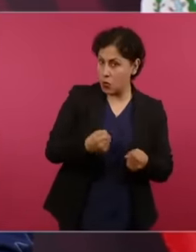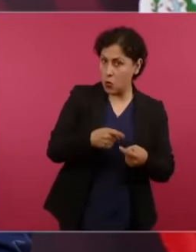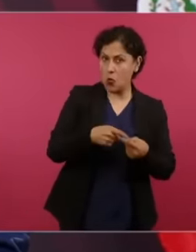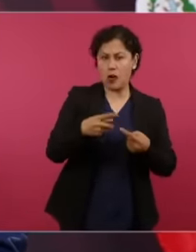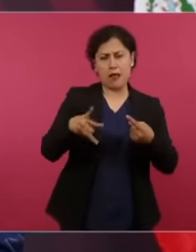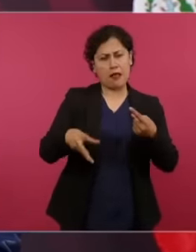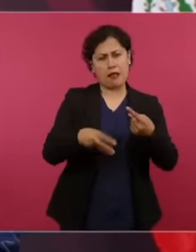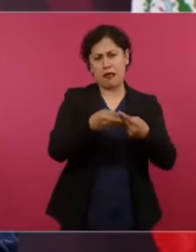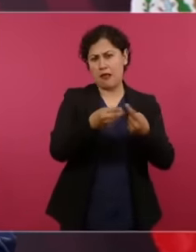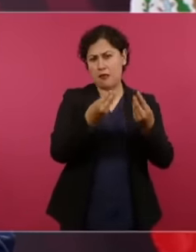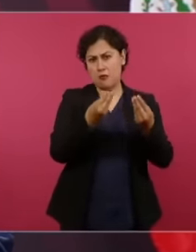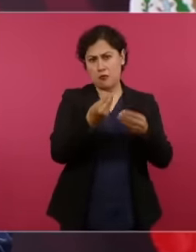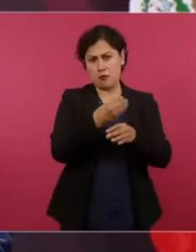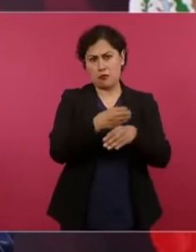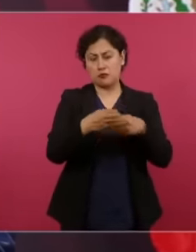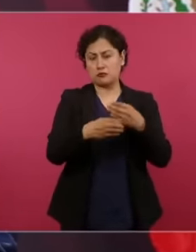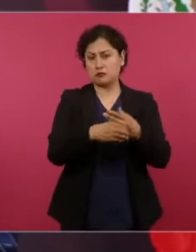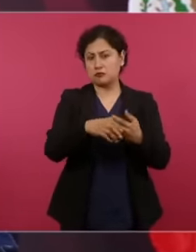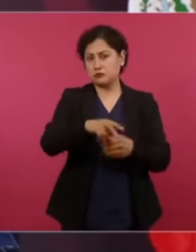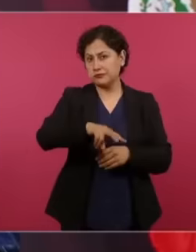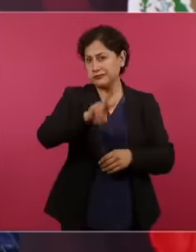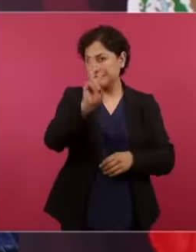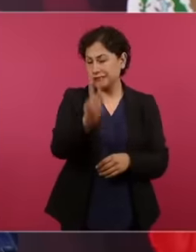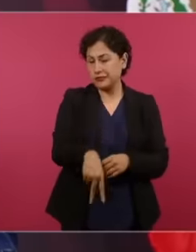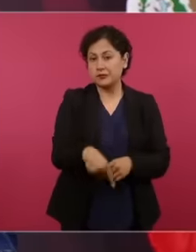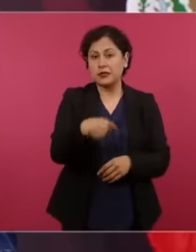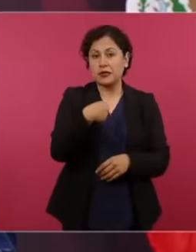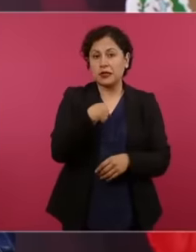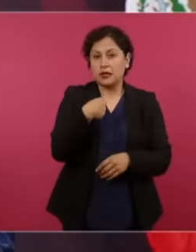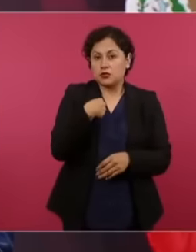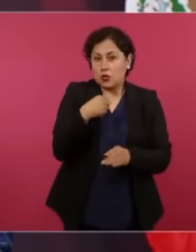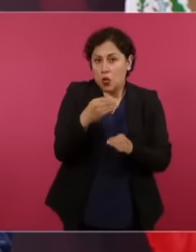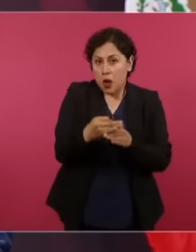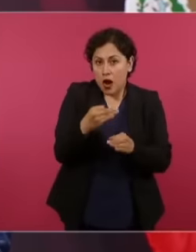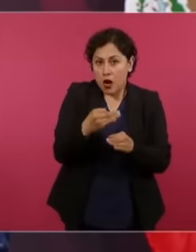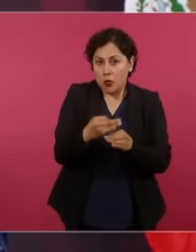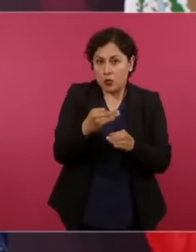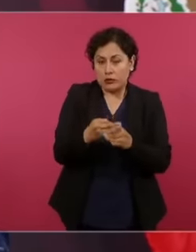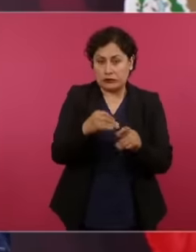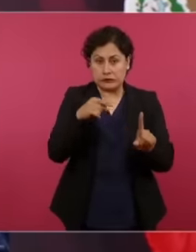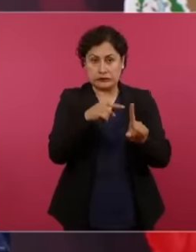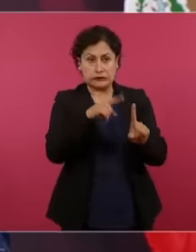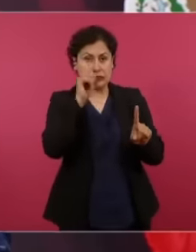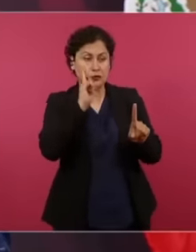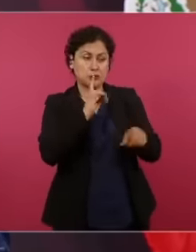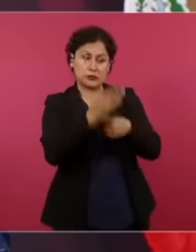apologize for trying. These are personal matters but he and she must understand